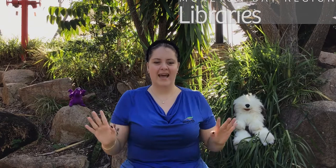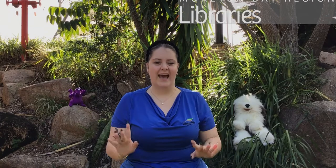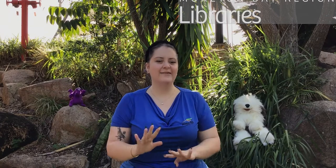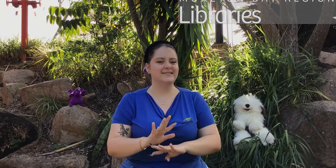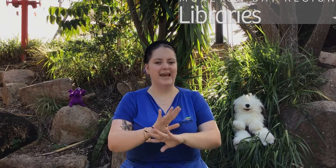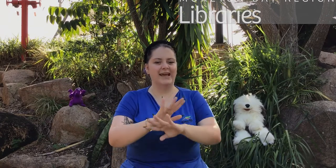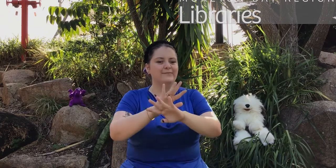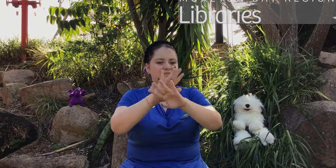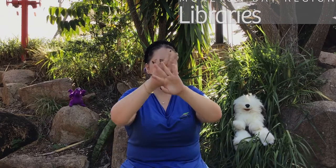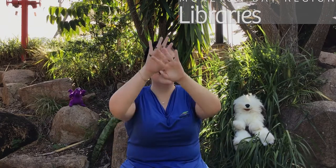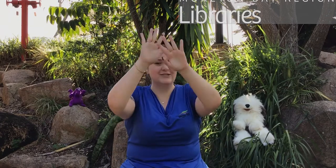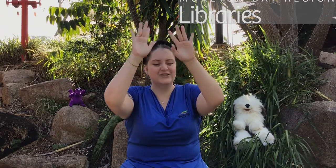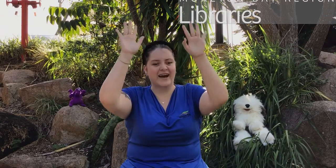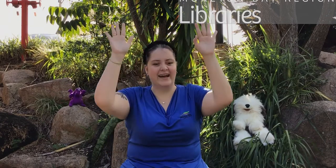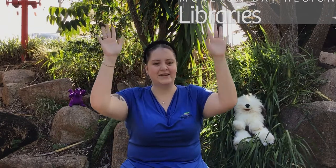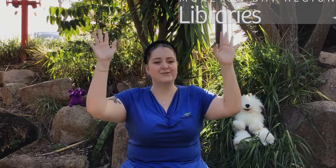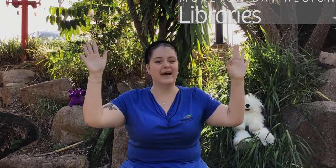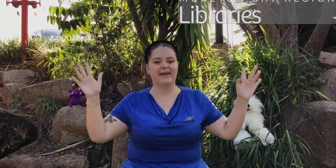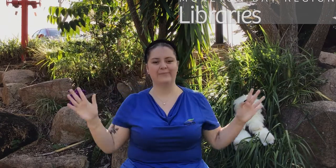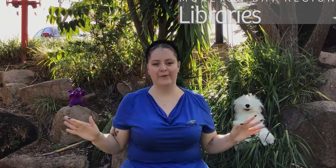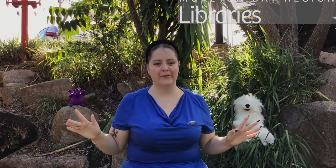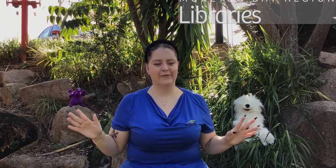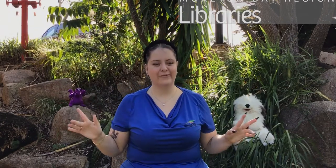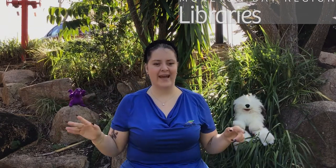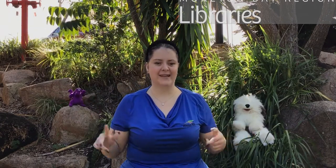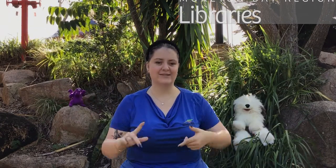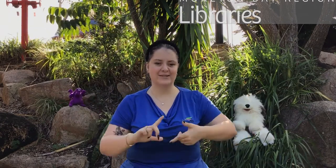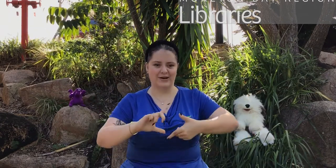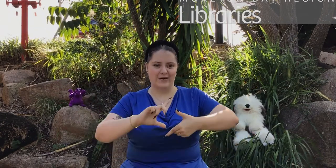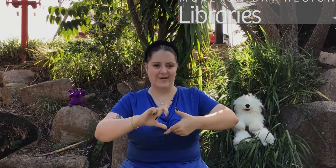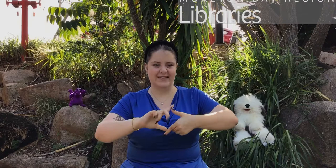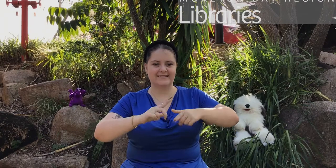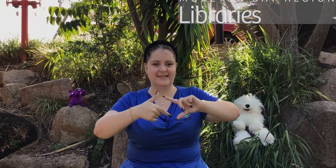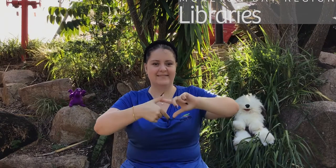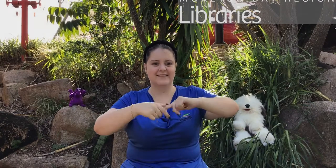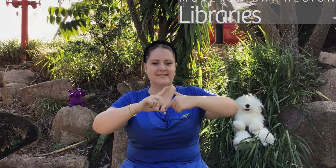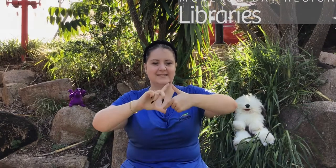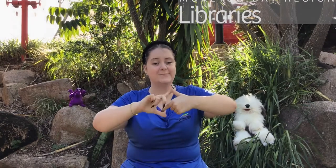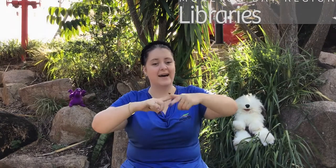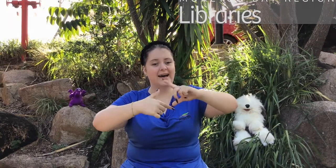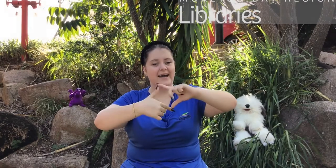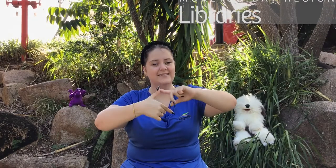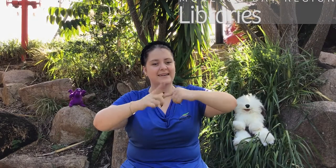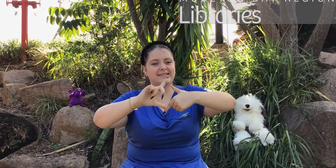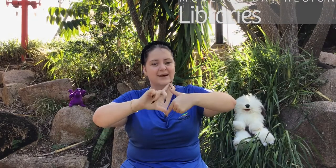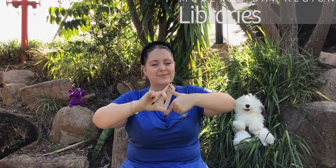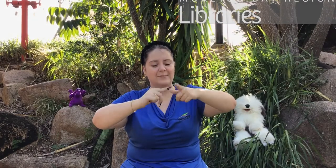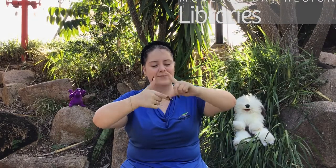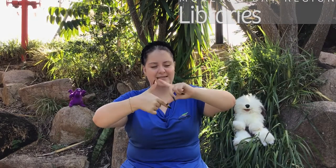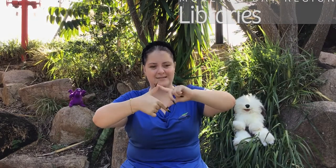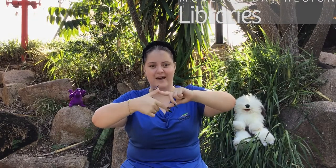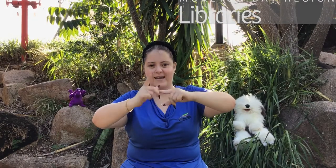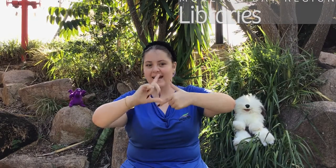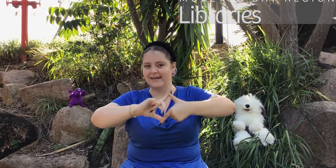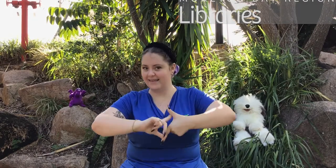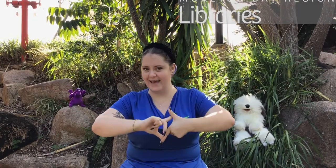Out came the sunshine and dried up all the rain, so Incy Wincy spider climbed up the spout again!'